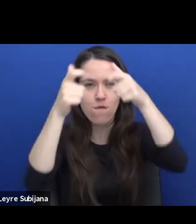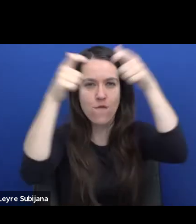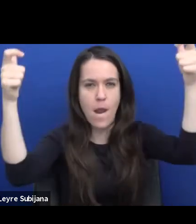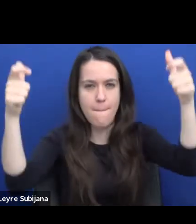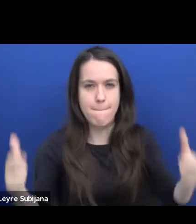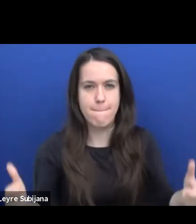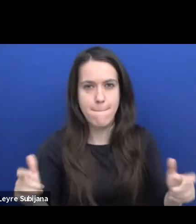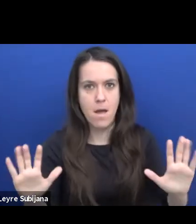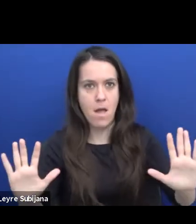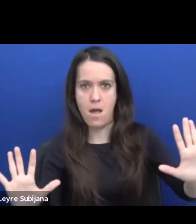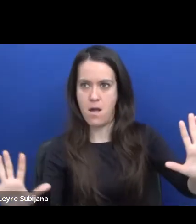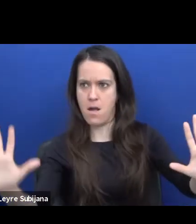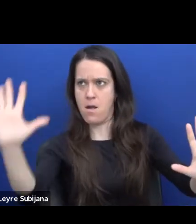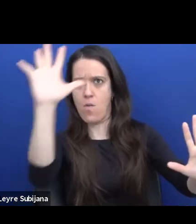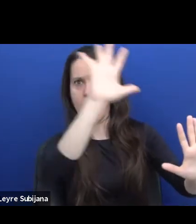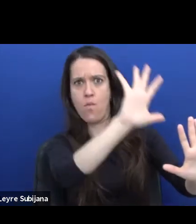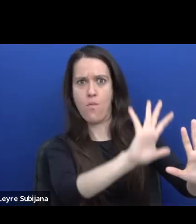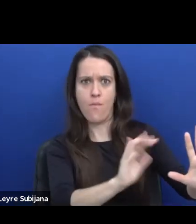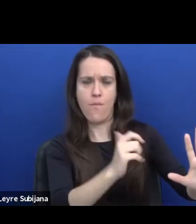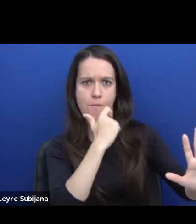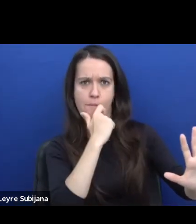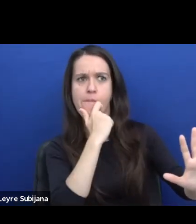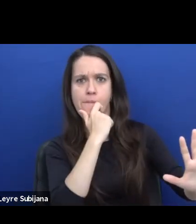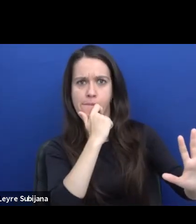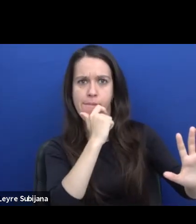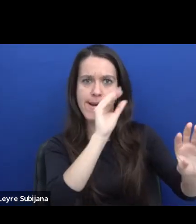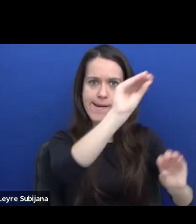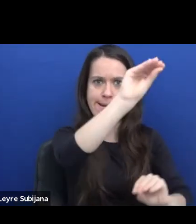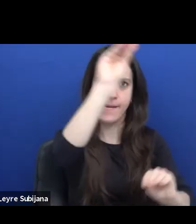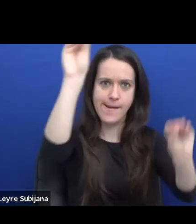and how to find your way to your goal.